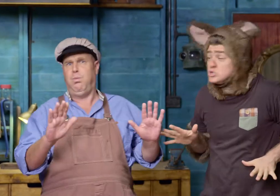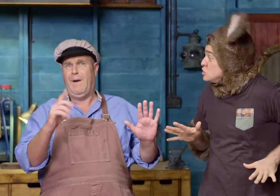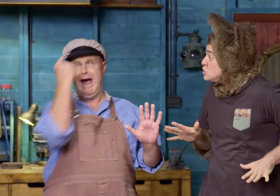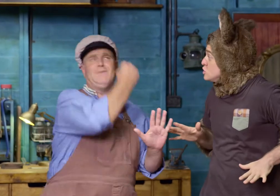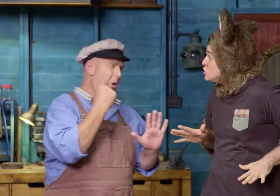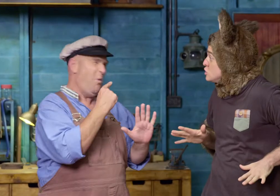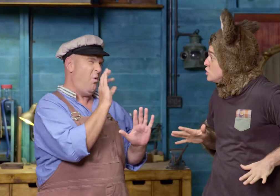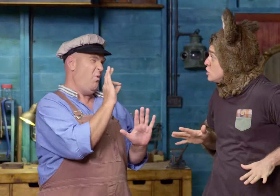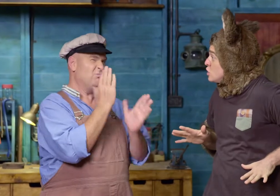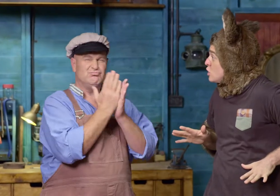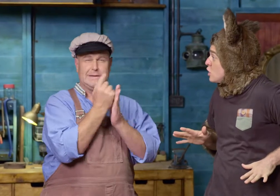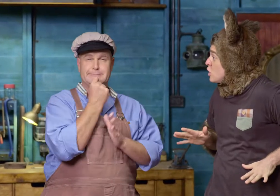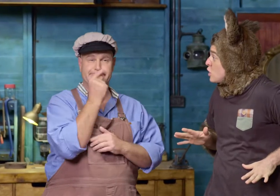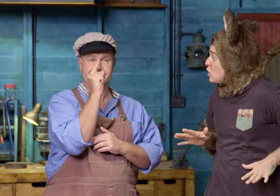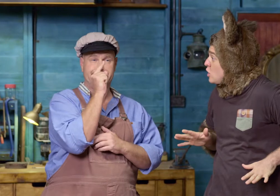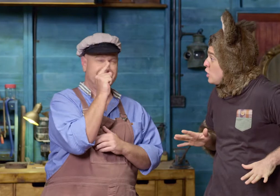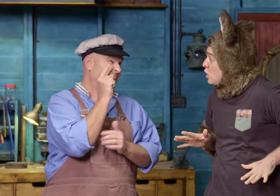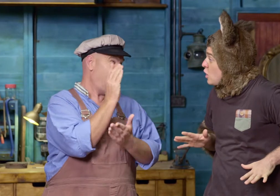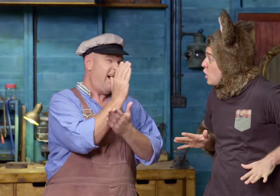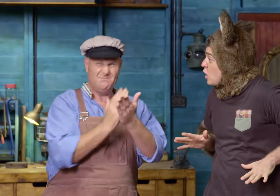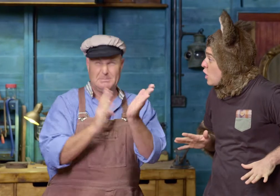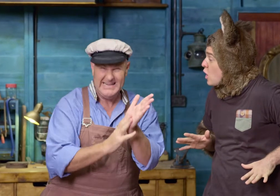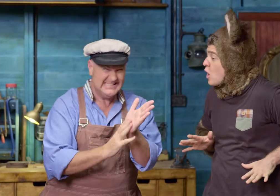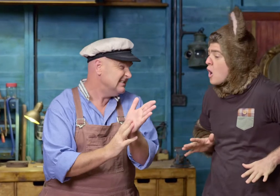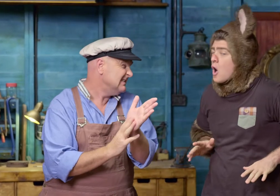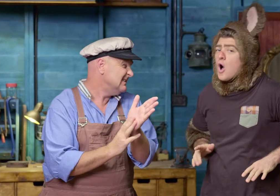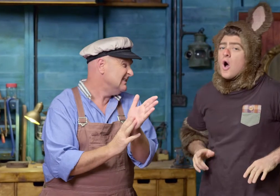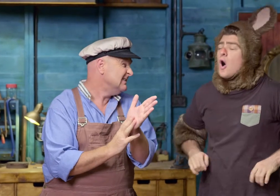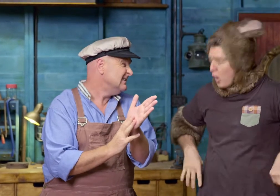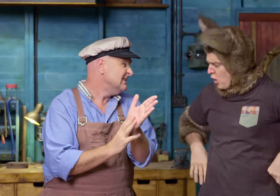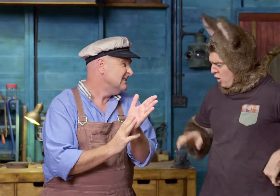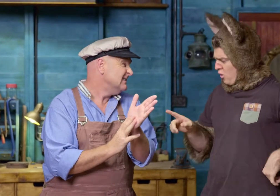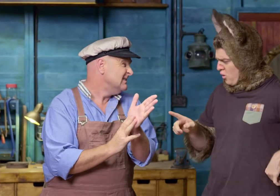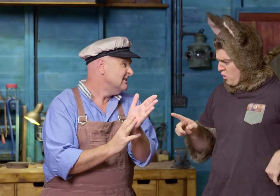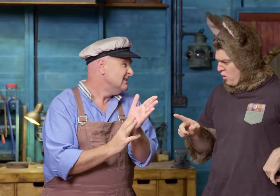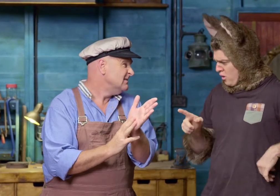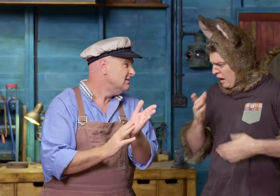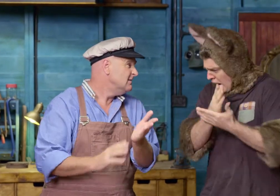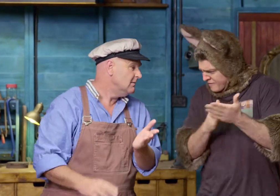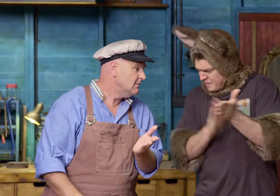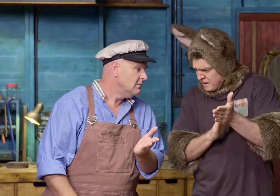Half an hour? Oh, no, we've only been chatting for half a minute. Oh. Half a minute?